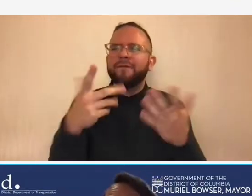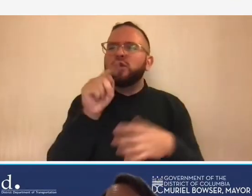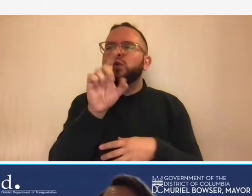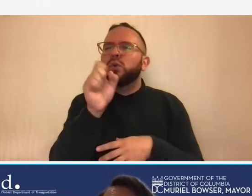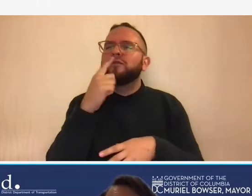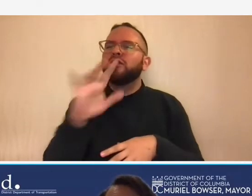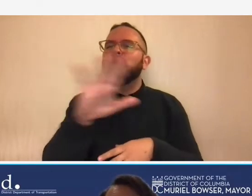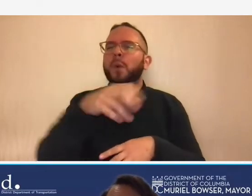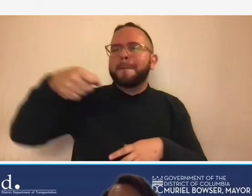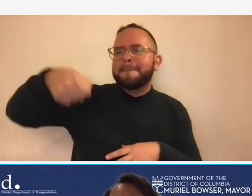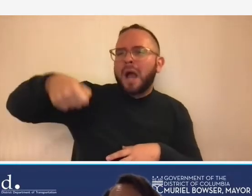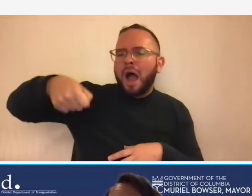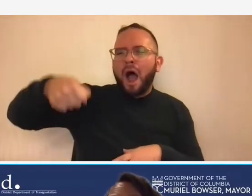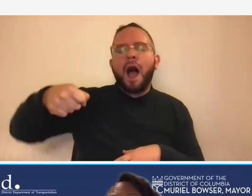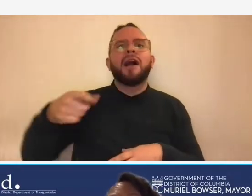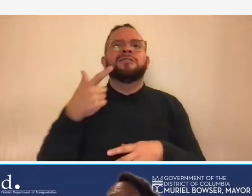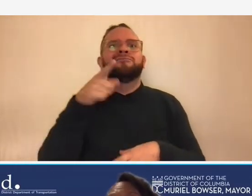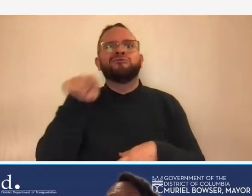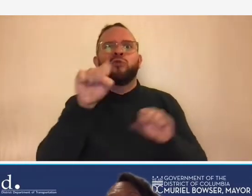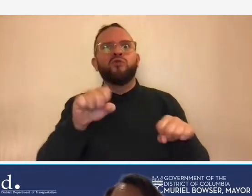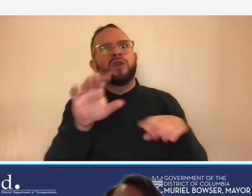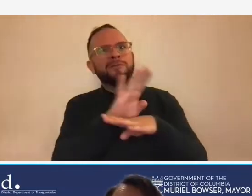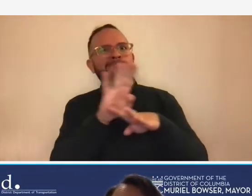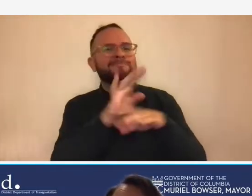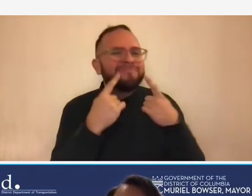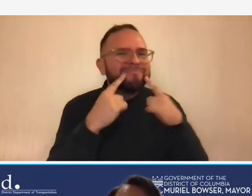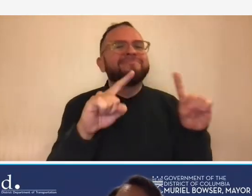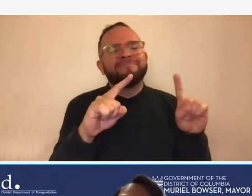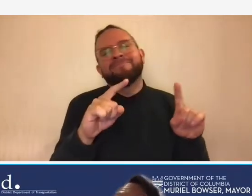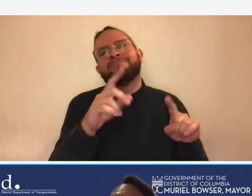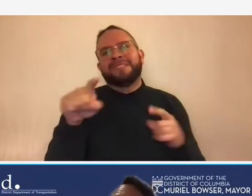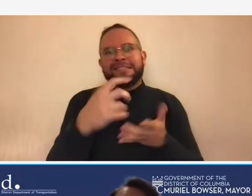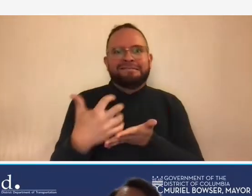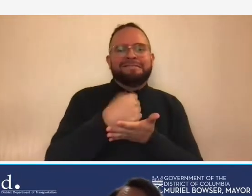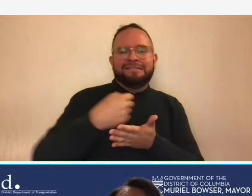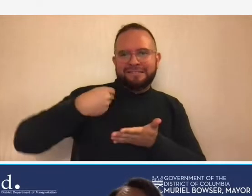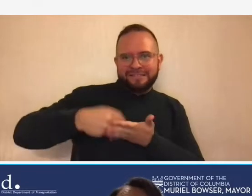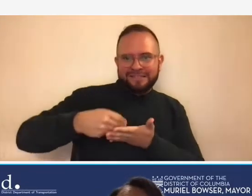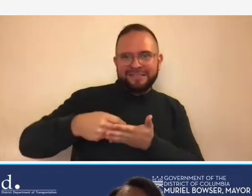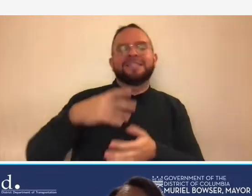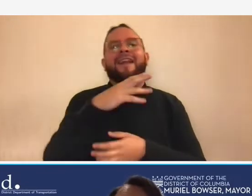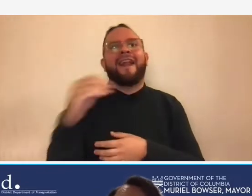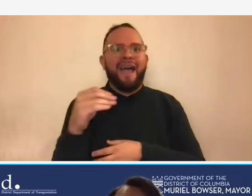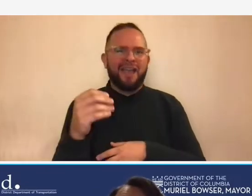ddot in a profitable and compliant way this is the first installment in a two-part series